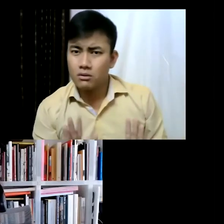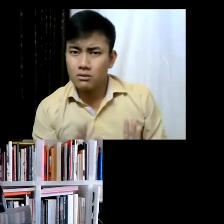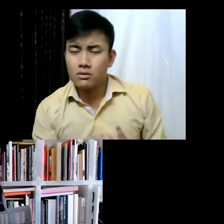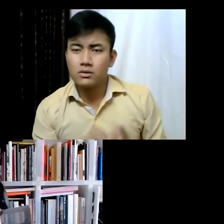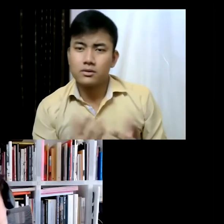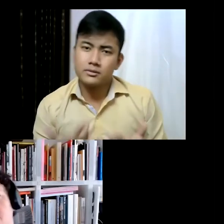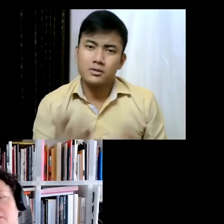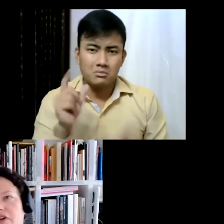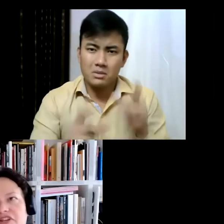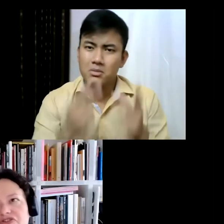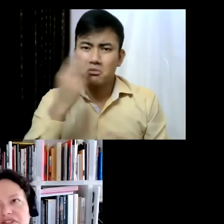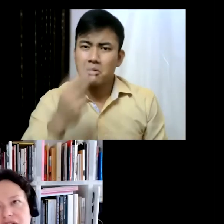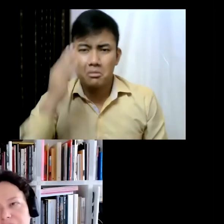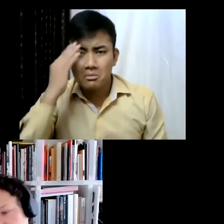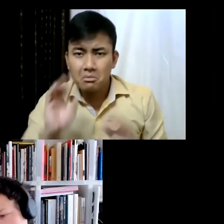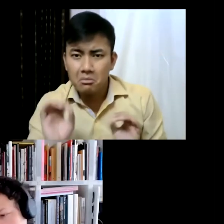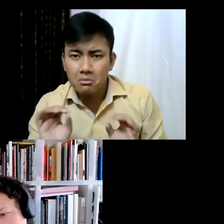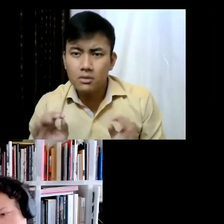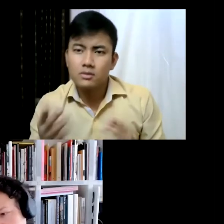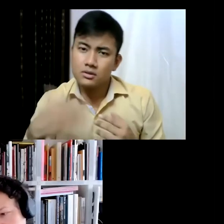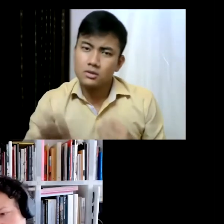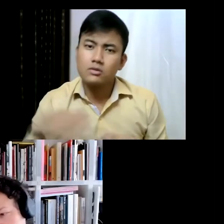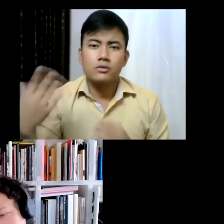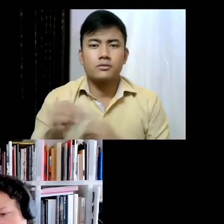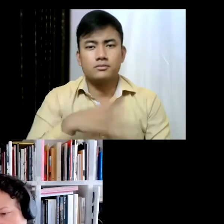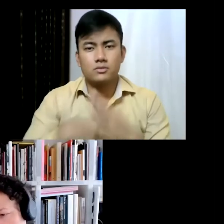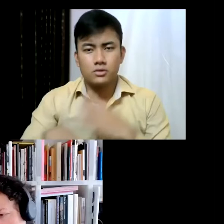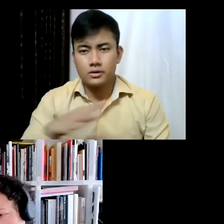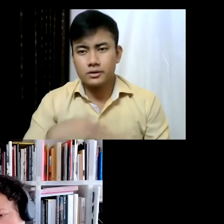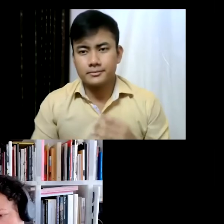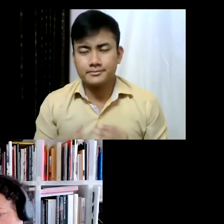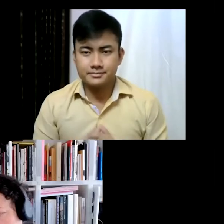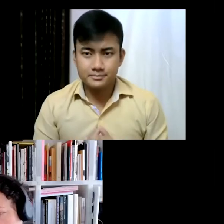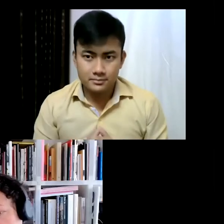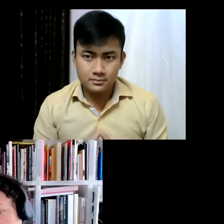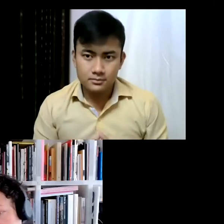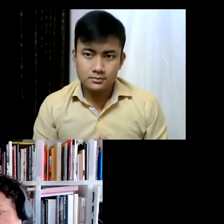so for instance one of the interesting part is that Buenos Aires is on, you know, it's on the